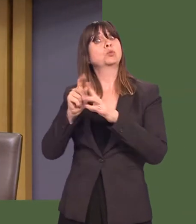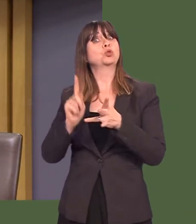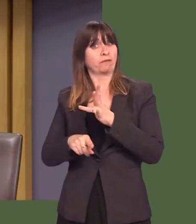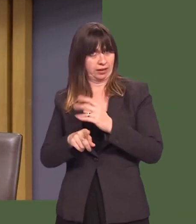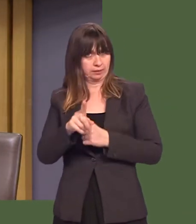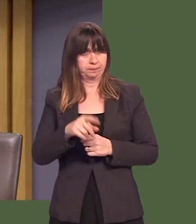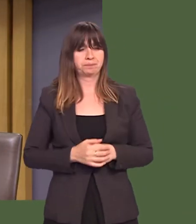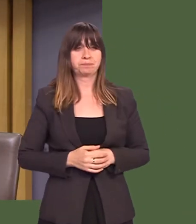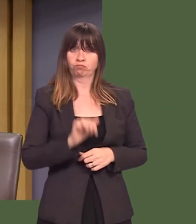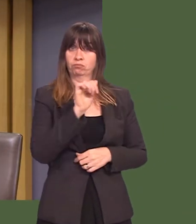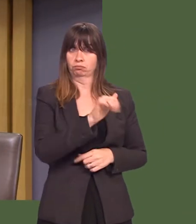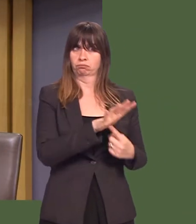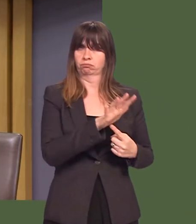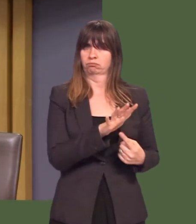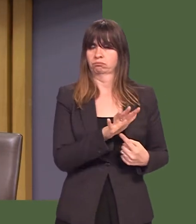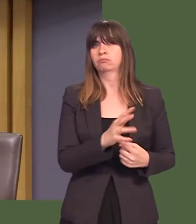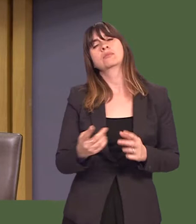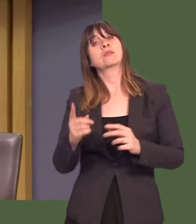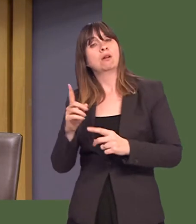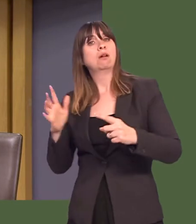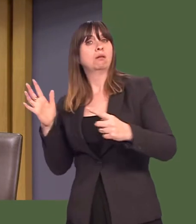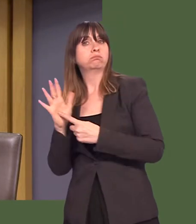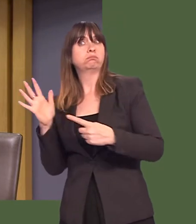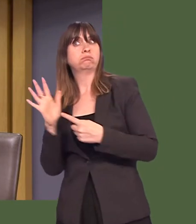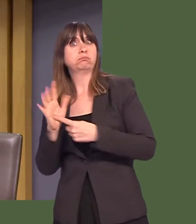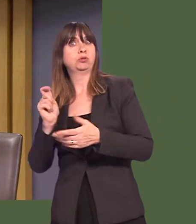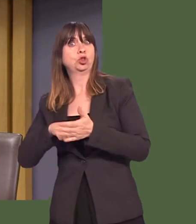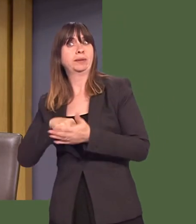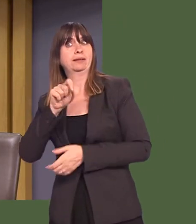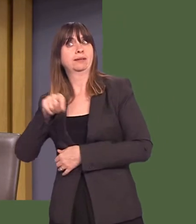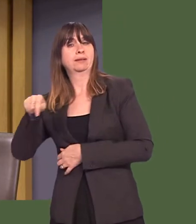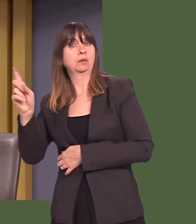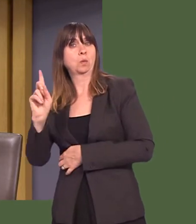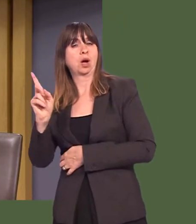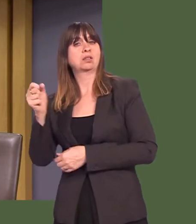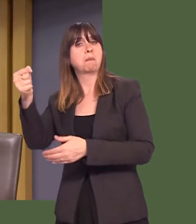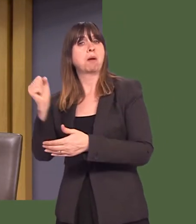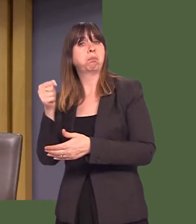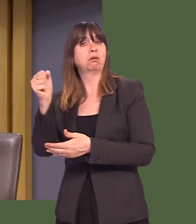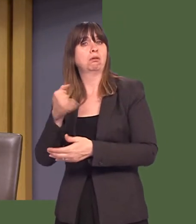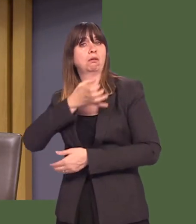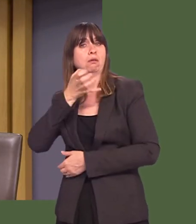post offices. Another important part of district shopping areas is sometimes the local pub.